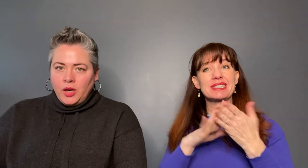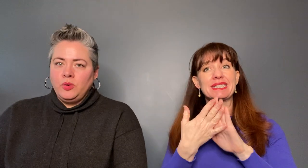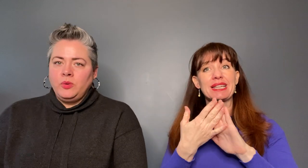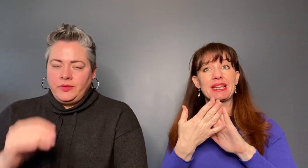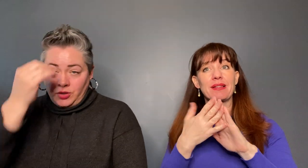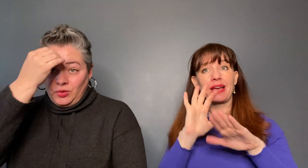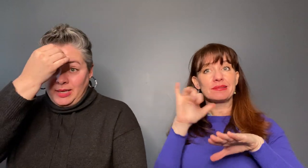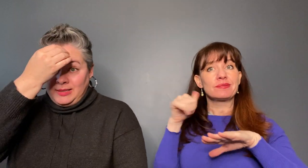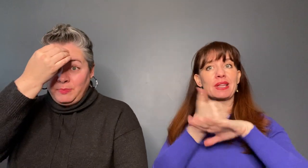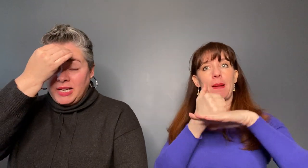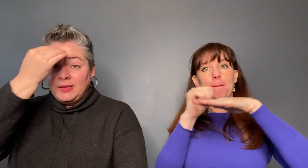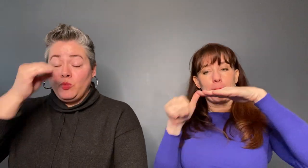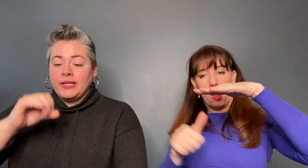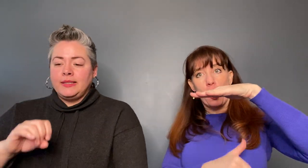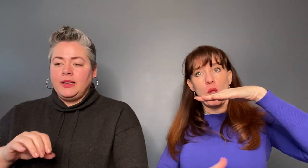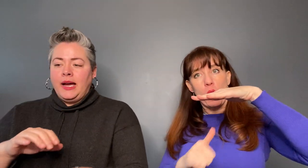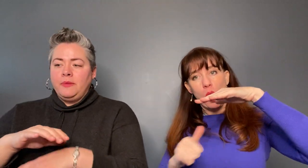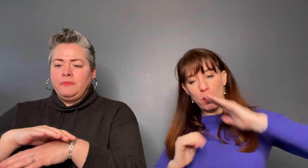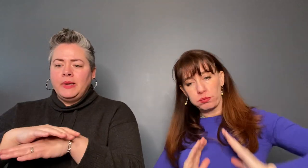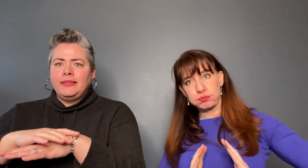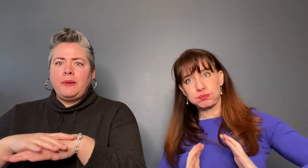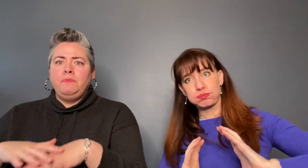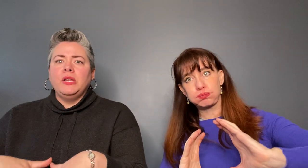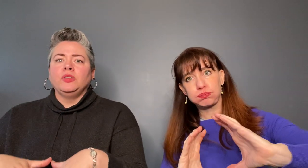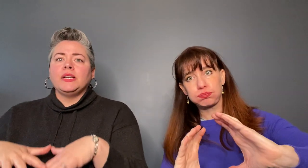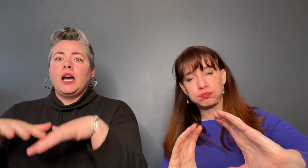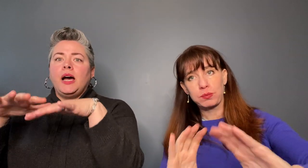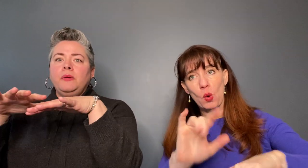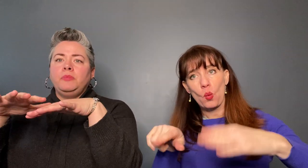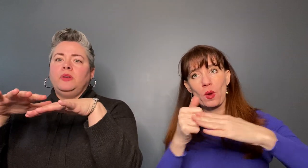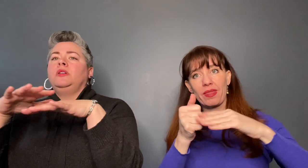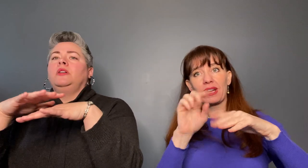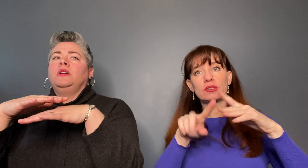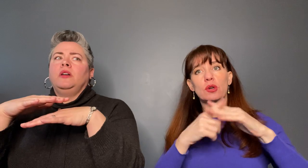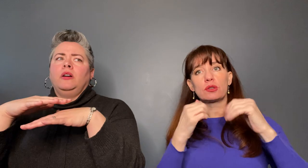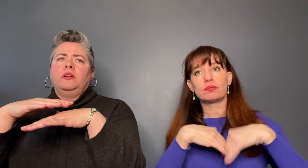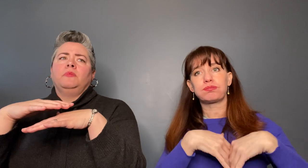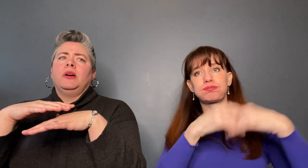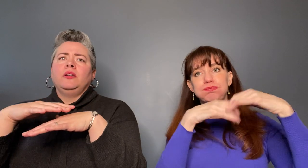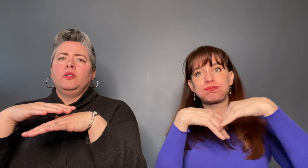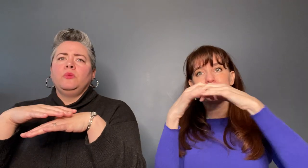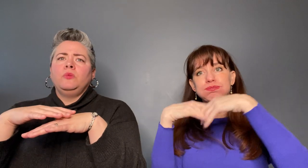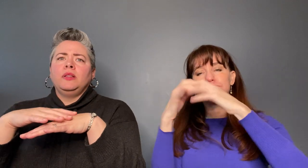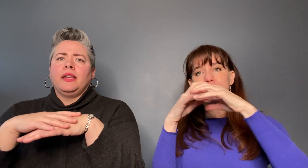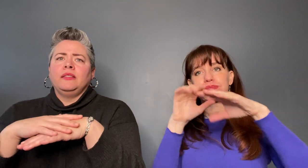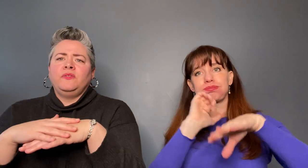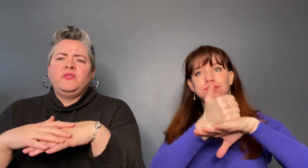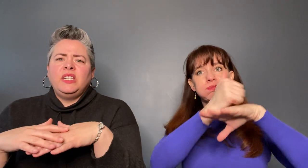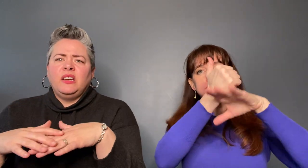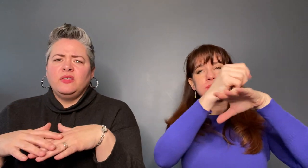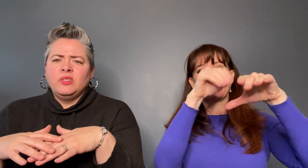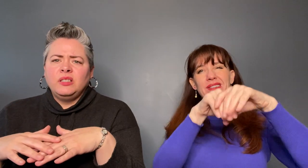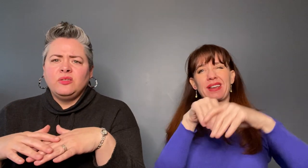the streets because once they built up, I don't know like in the 1500s or